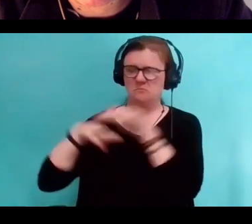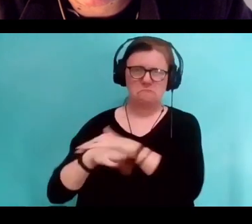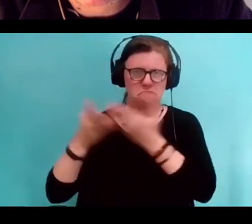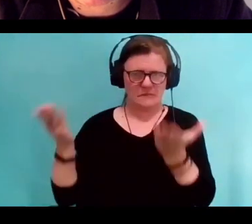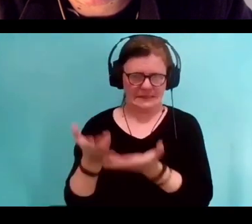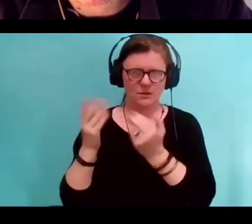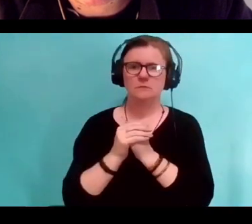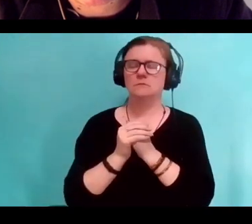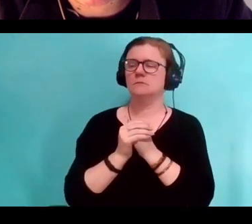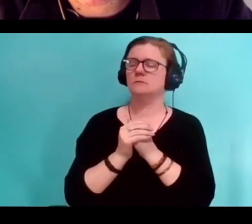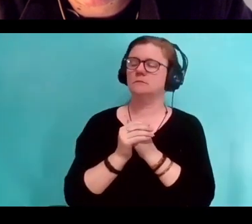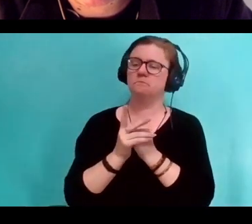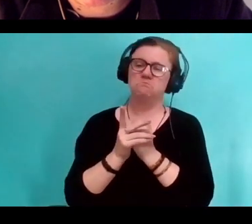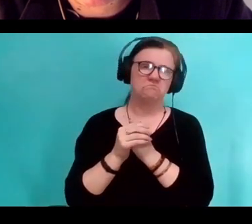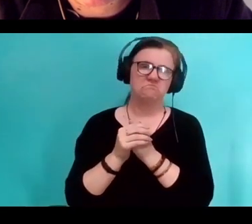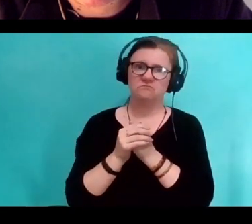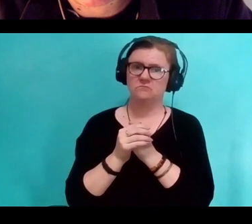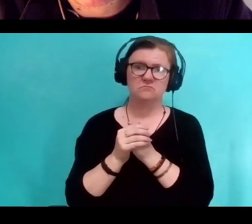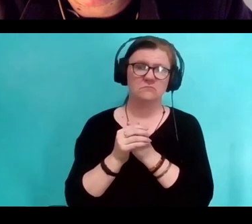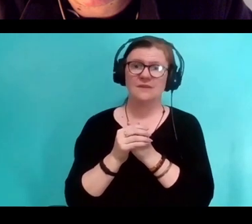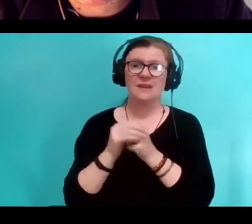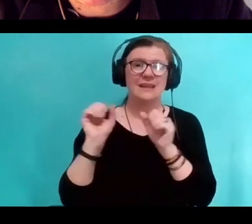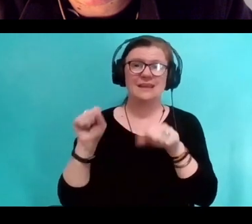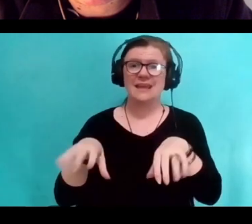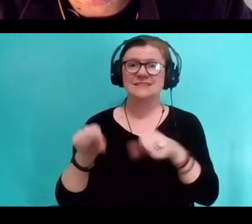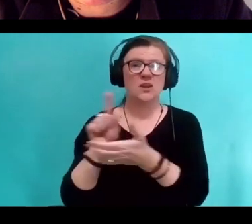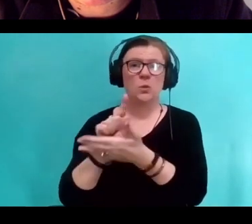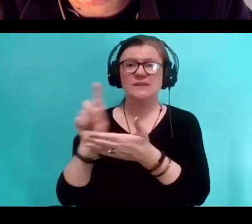and it can be weeks or months of sittings, like just